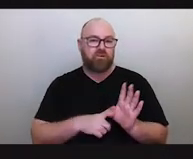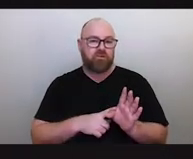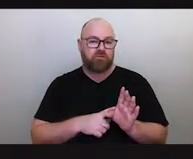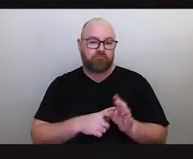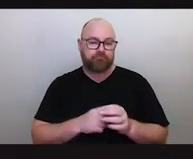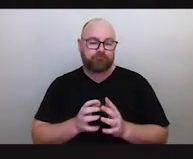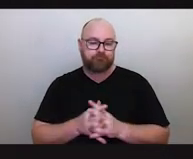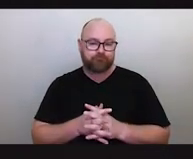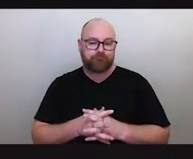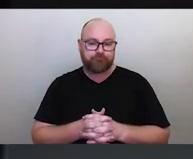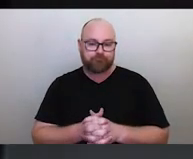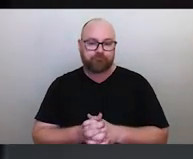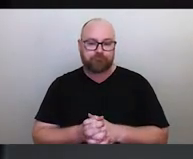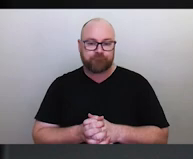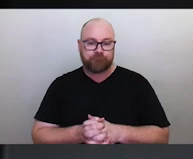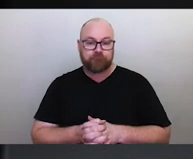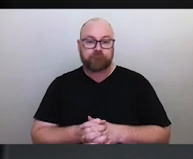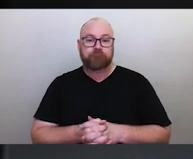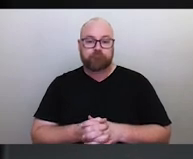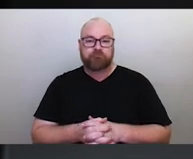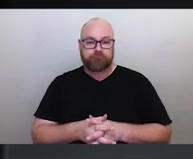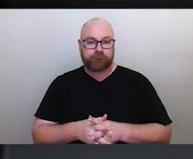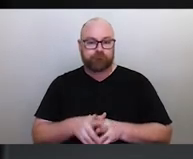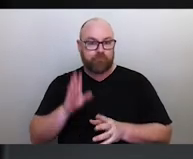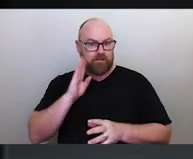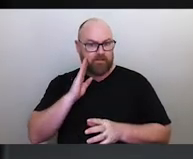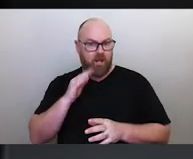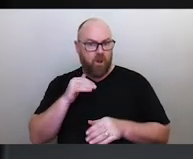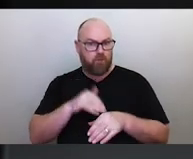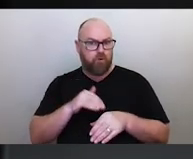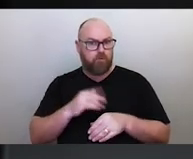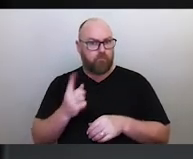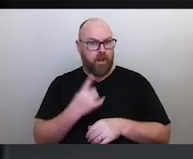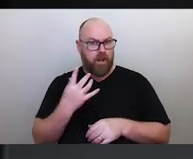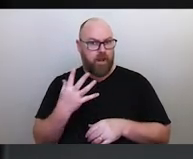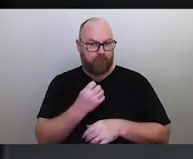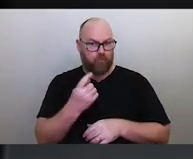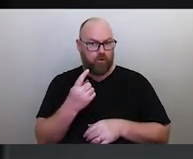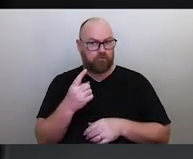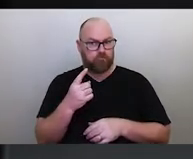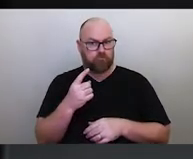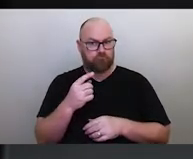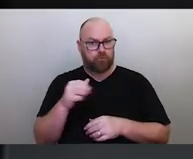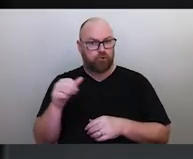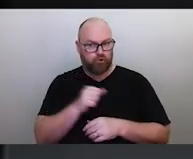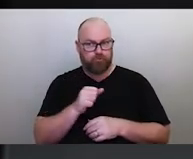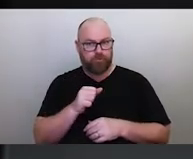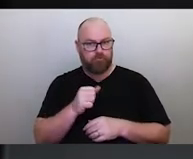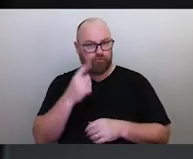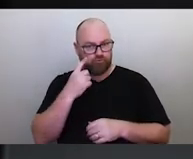It sounds like a problem we should all be doing our bit to to address. Another question?